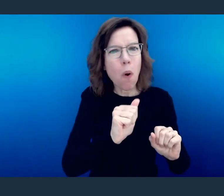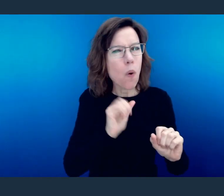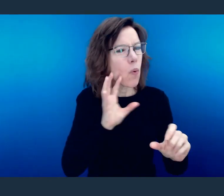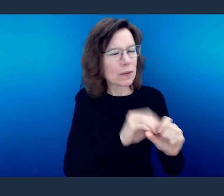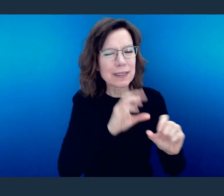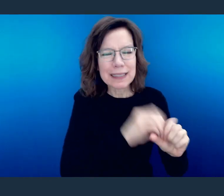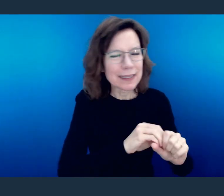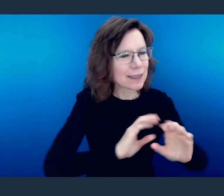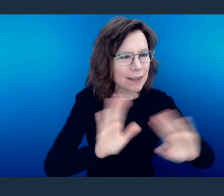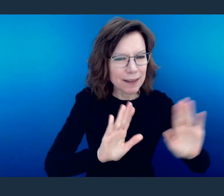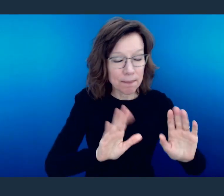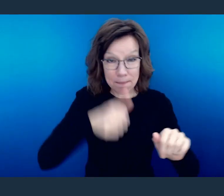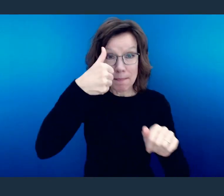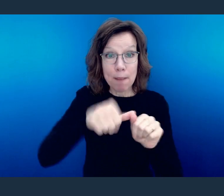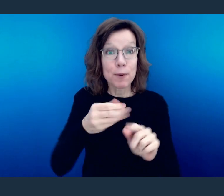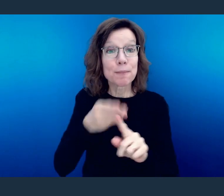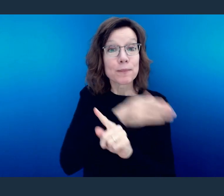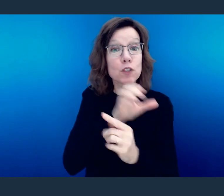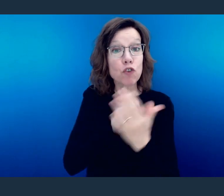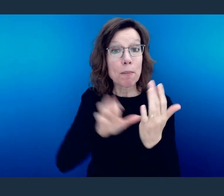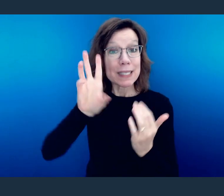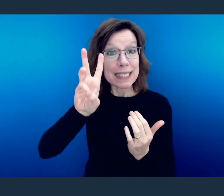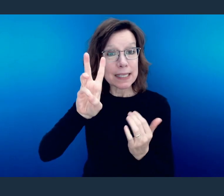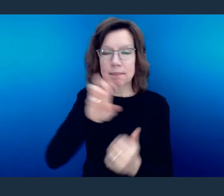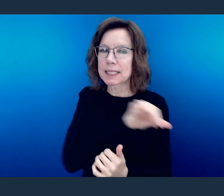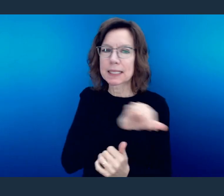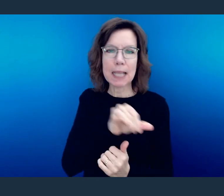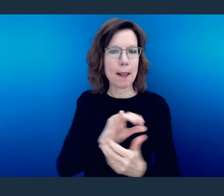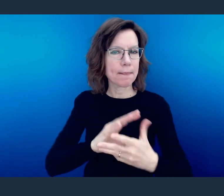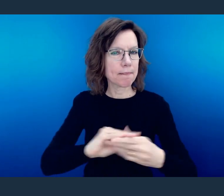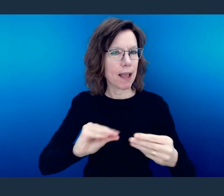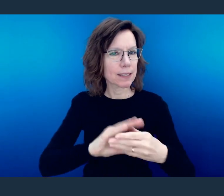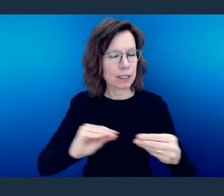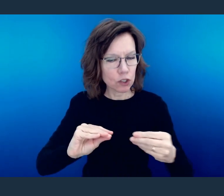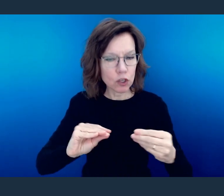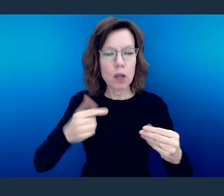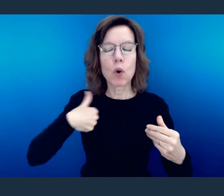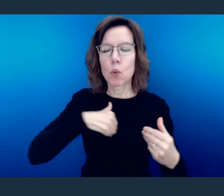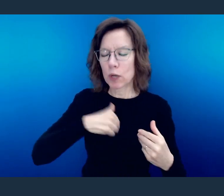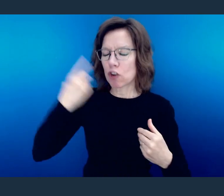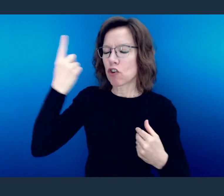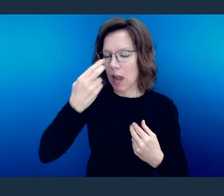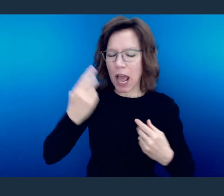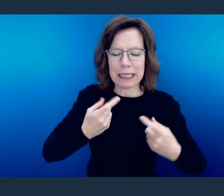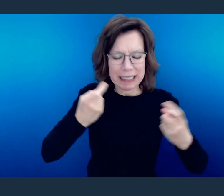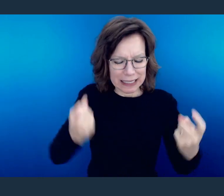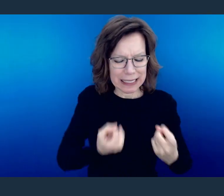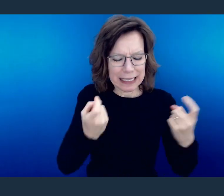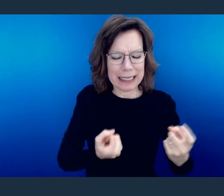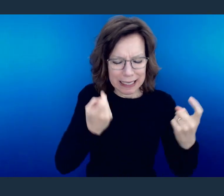This is a repeating of what he said in chapter 6, that those of us who have died to sin are